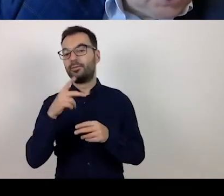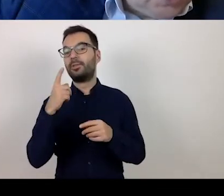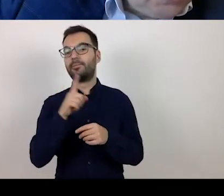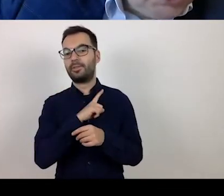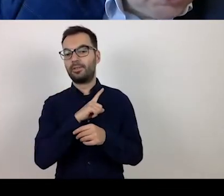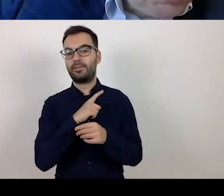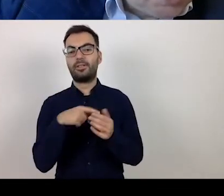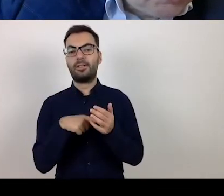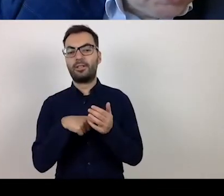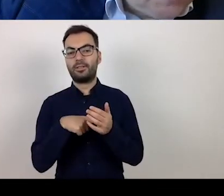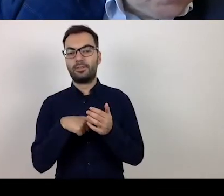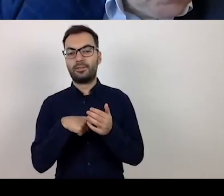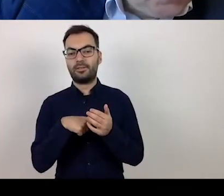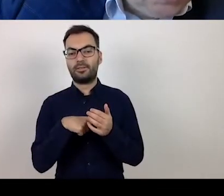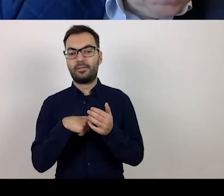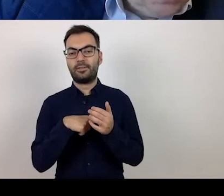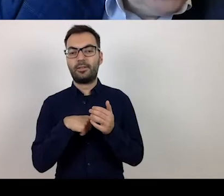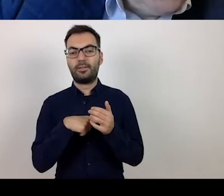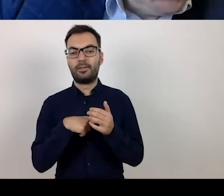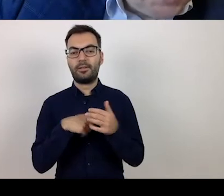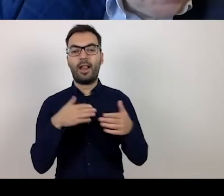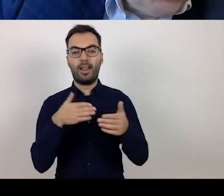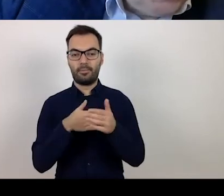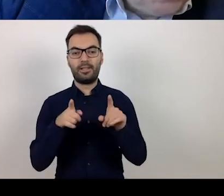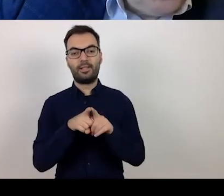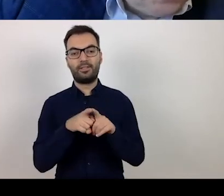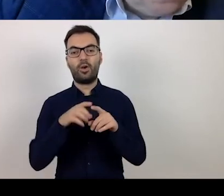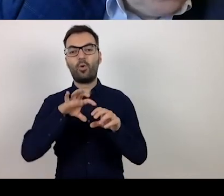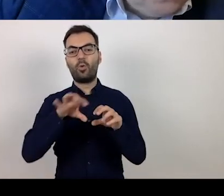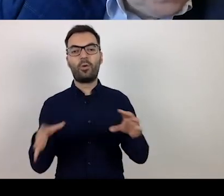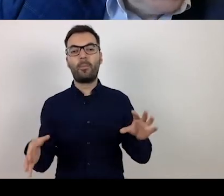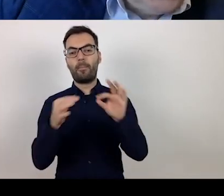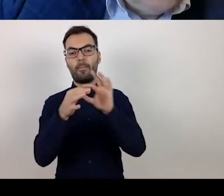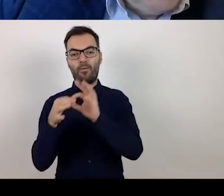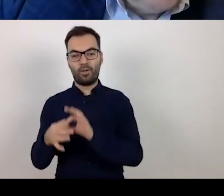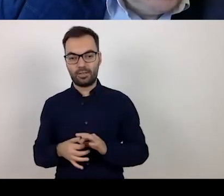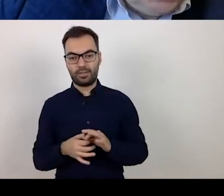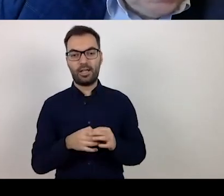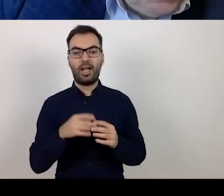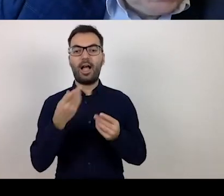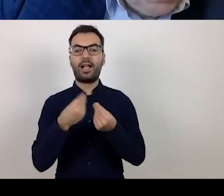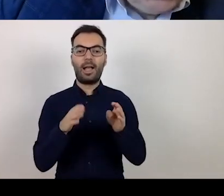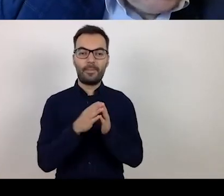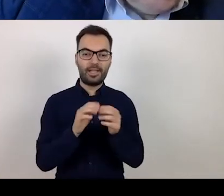that it covers also the related entities, through capital or personally. This is a single limit.